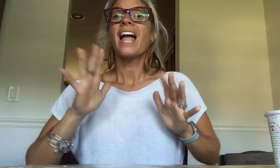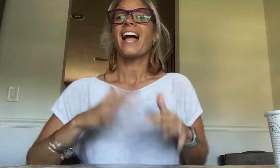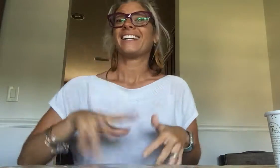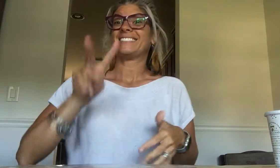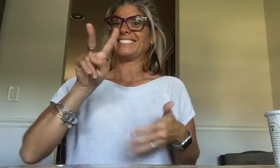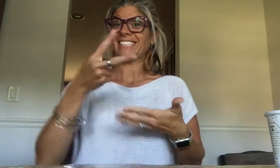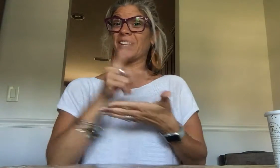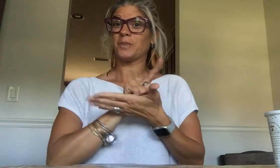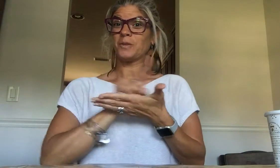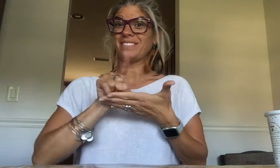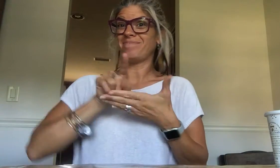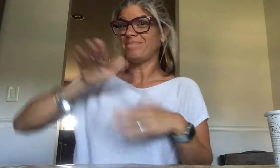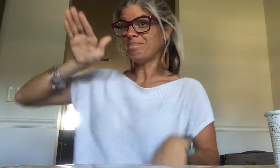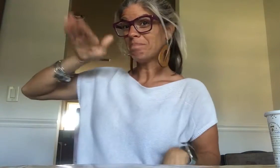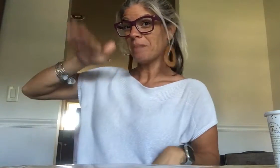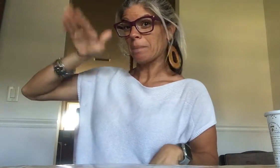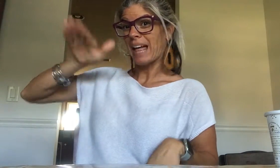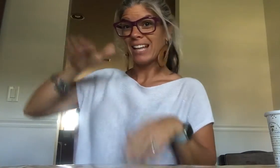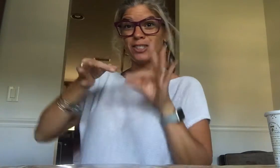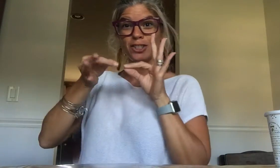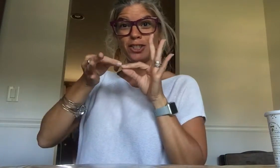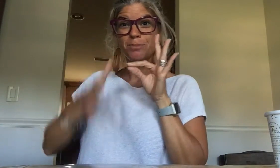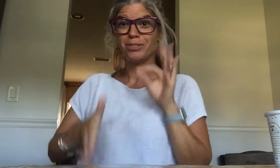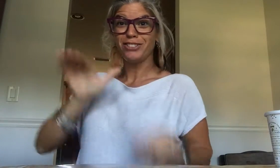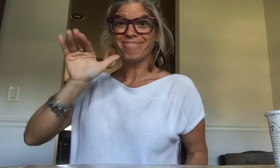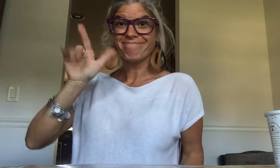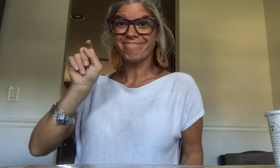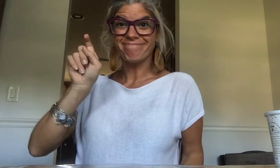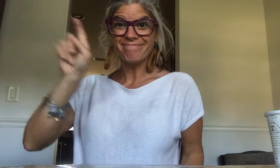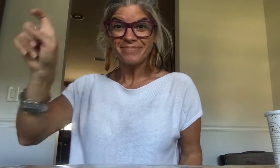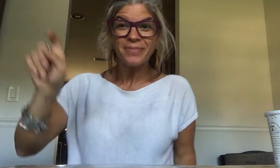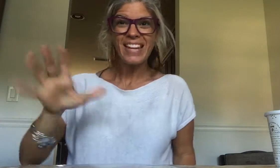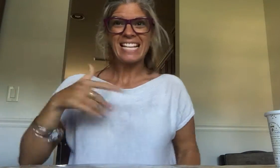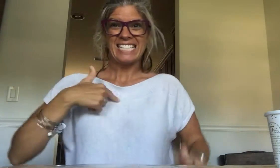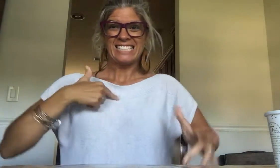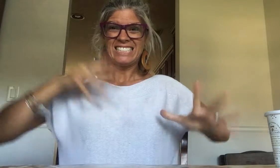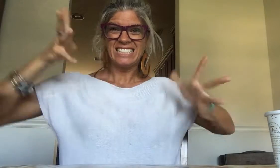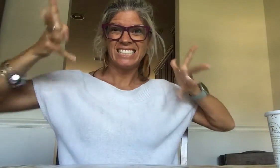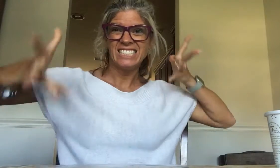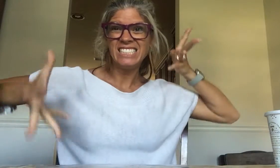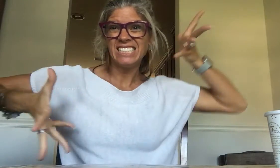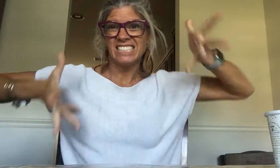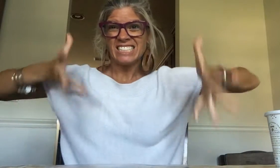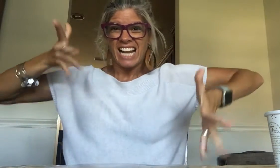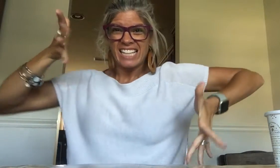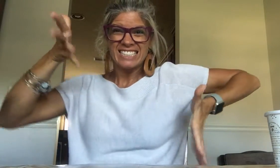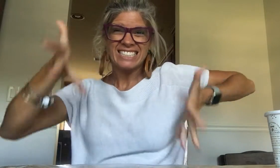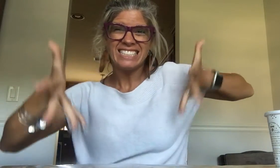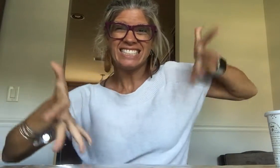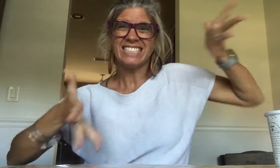The 2nd week of school came along and it was bye-bye to the interpreter I gestured like mad to communicate